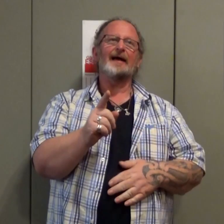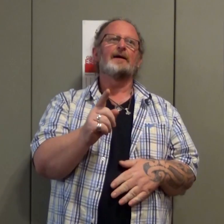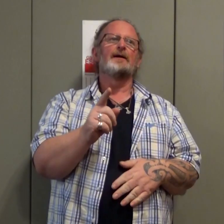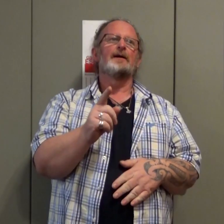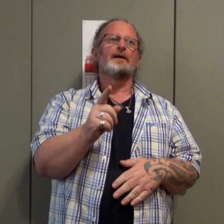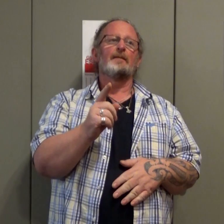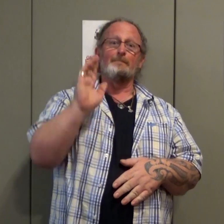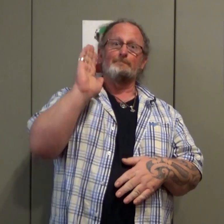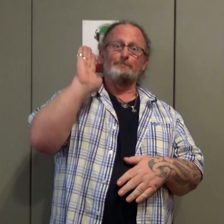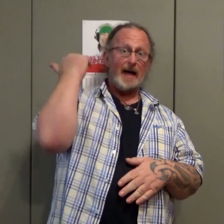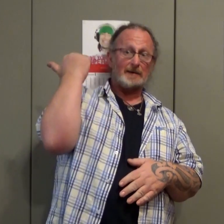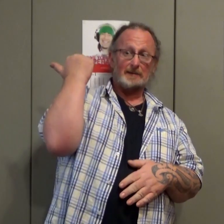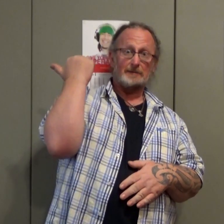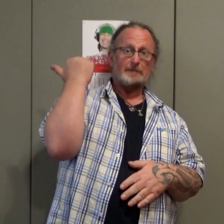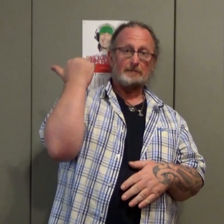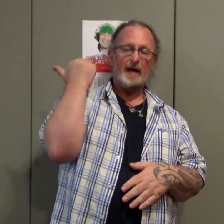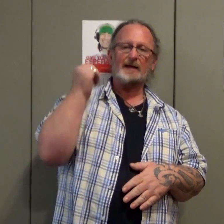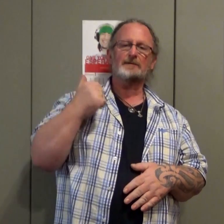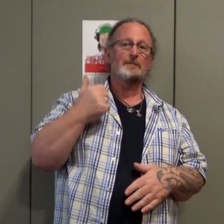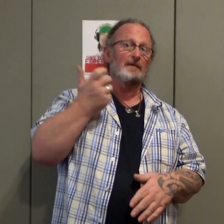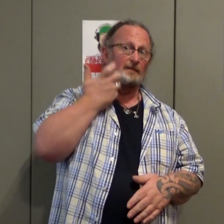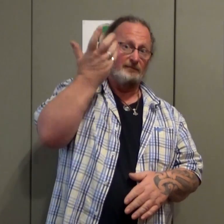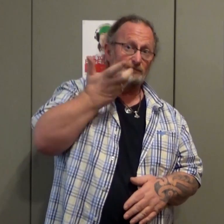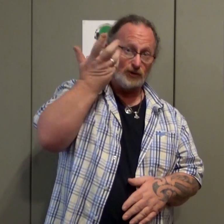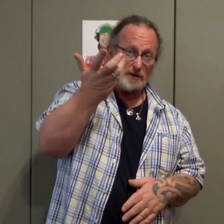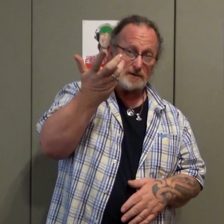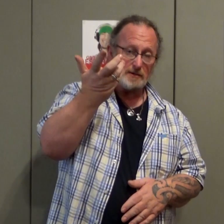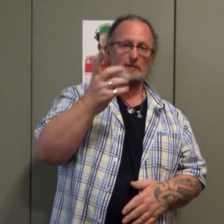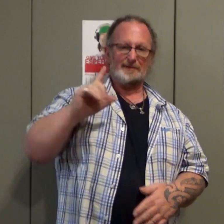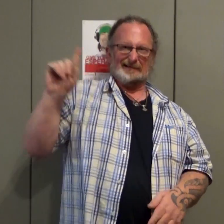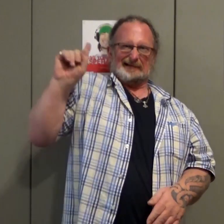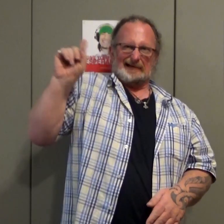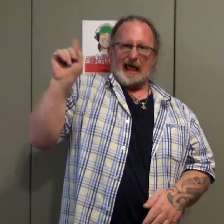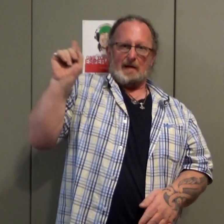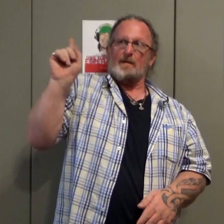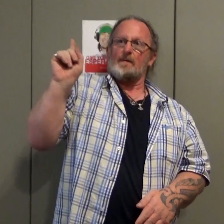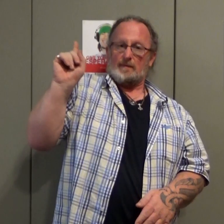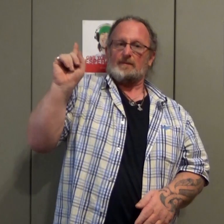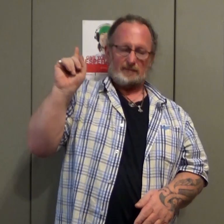This is the sign for past This is the sign for the future and this is the sign for now.